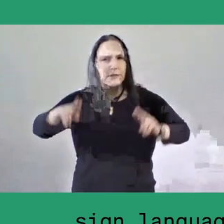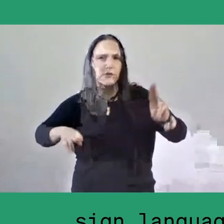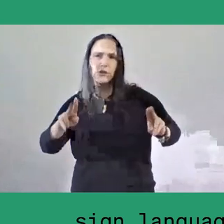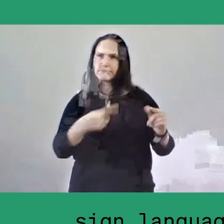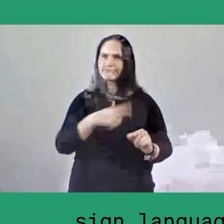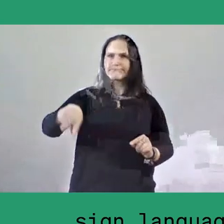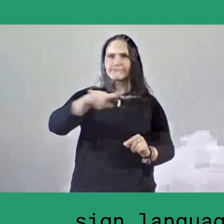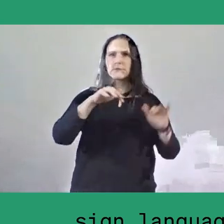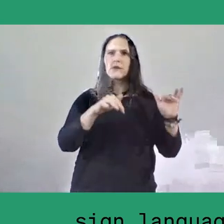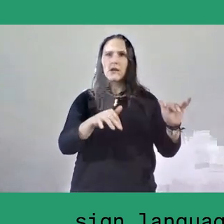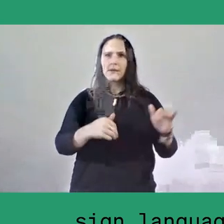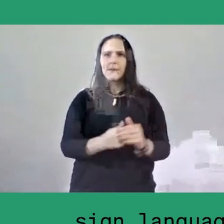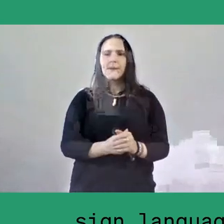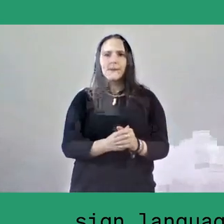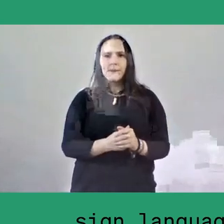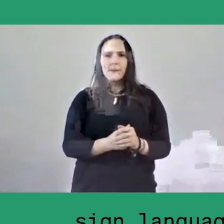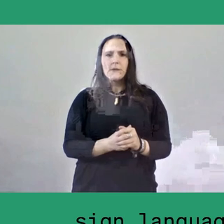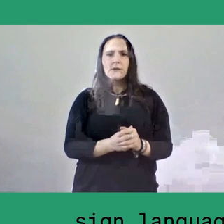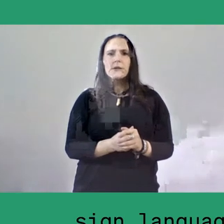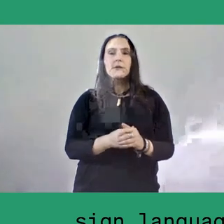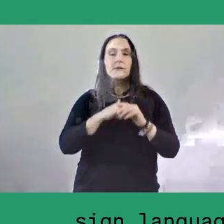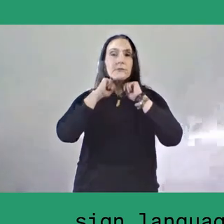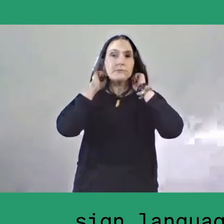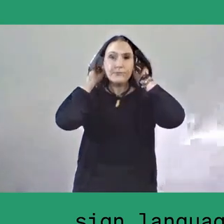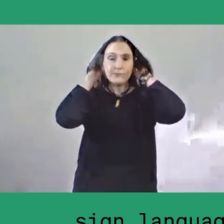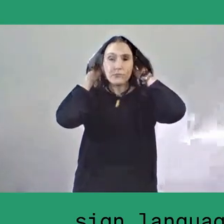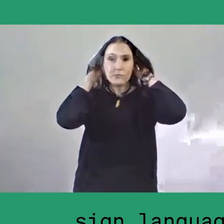Academics, cultural activists, independent researchers,